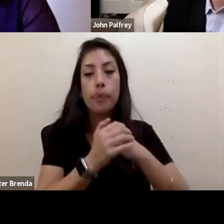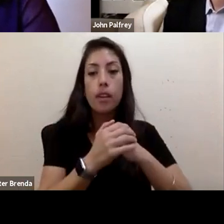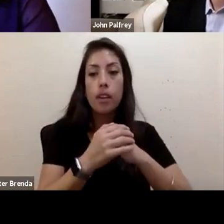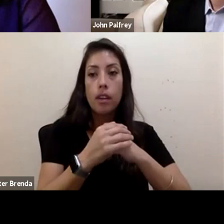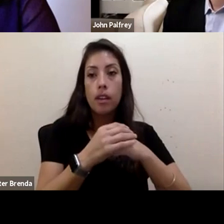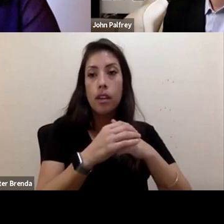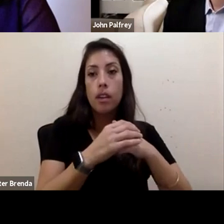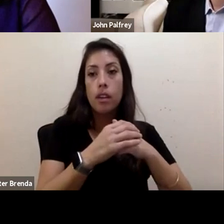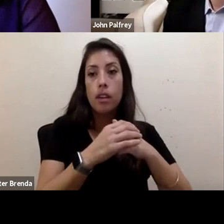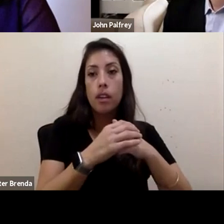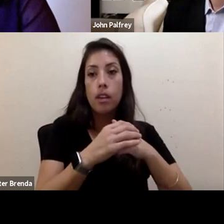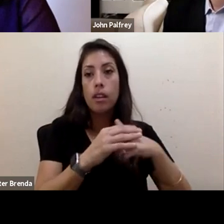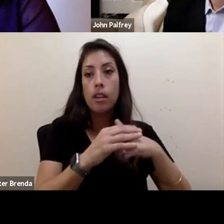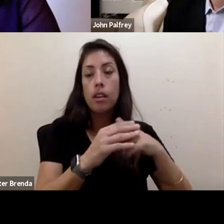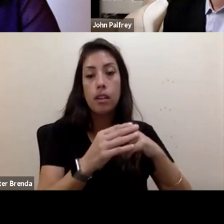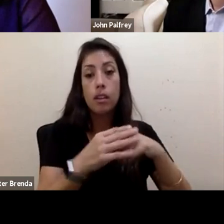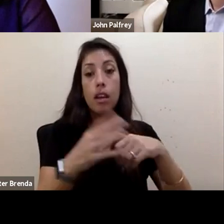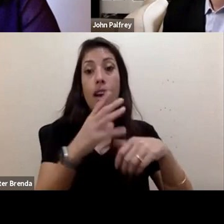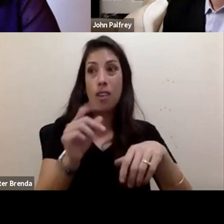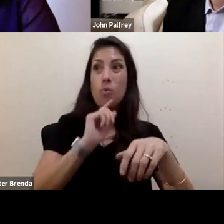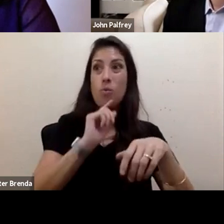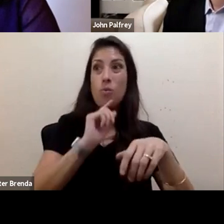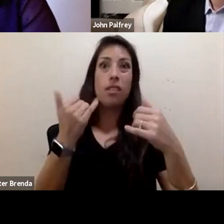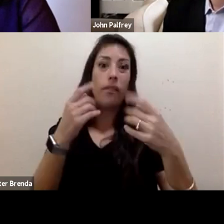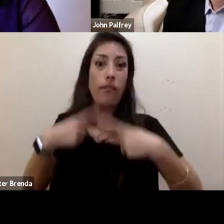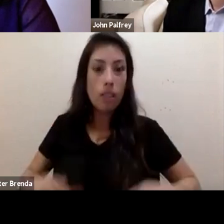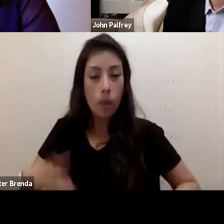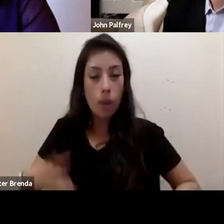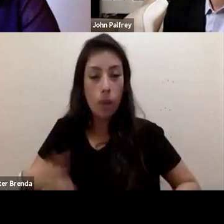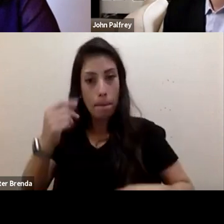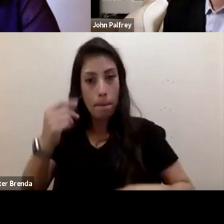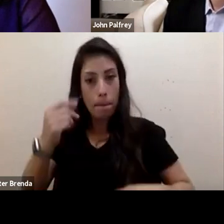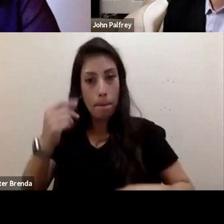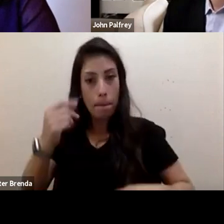the very real physical and mental effects of certain climate events or disasters.